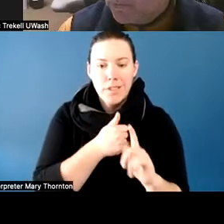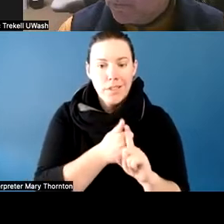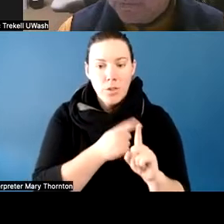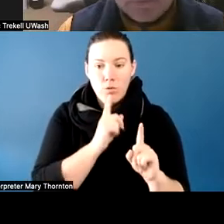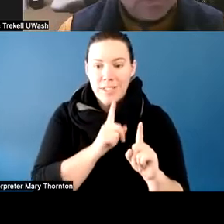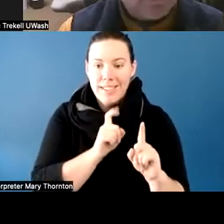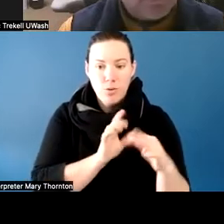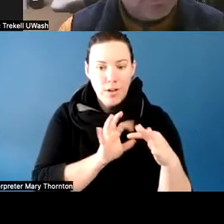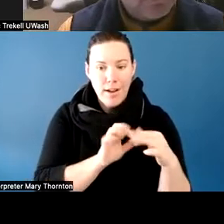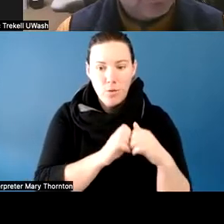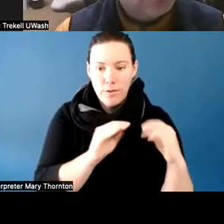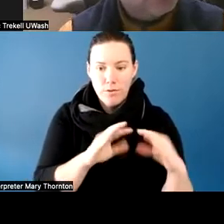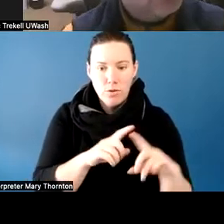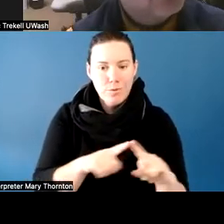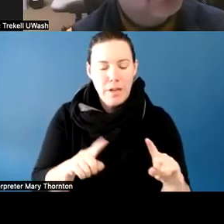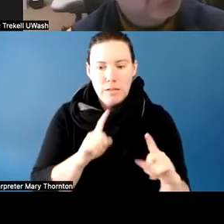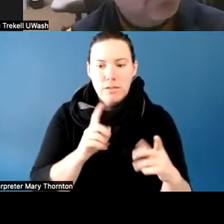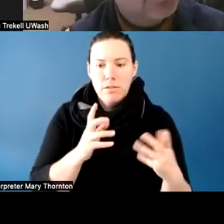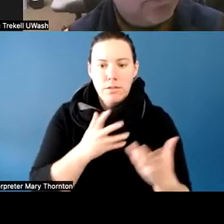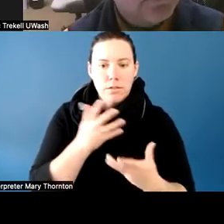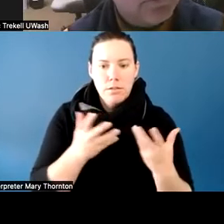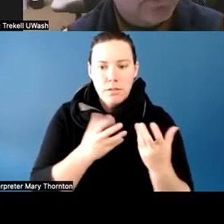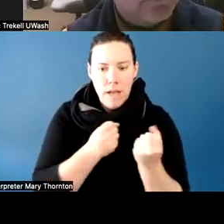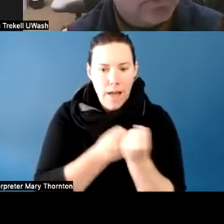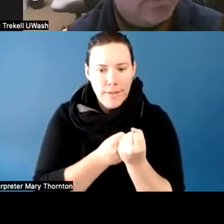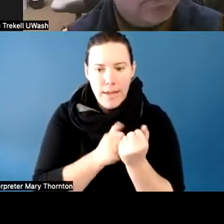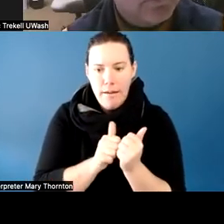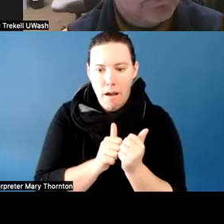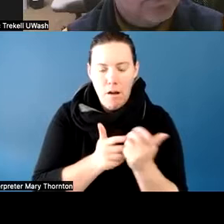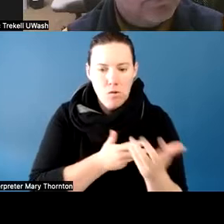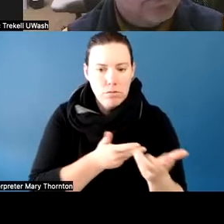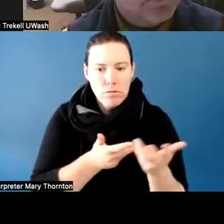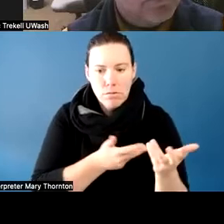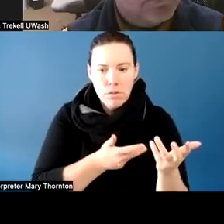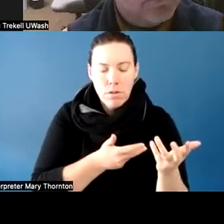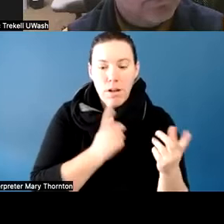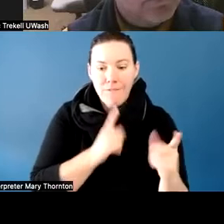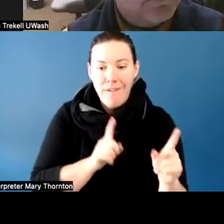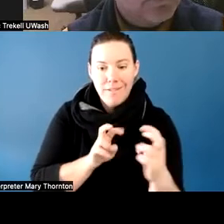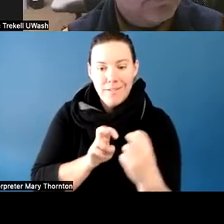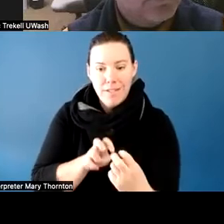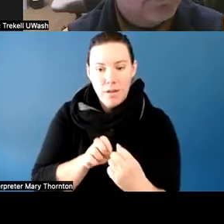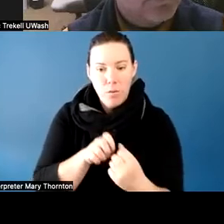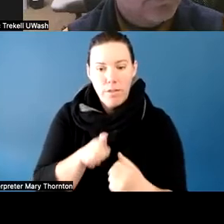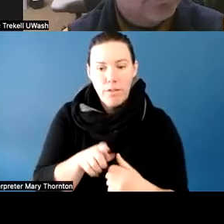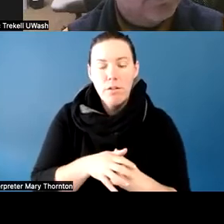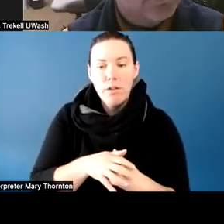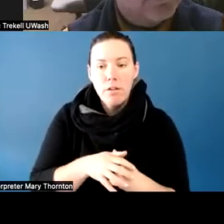we sat down and we talked. And she indicated that if she could talk to the instructors